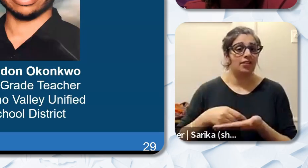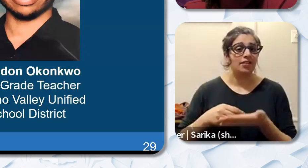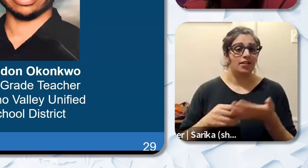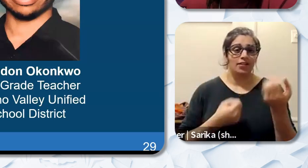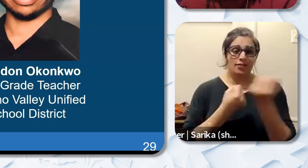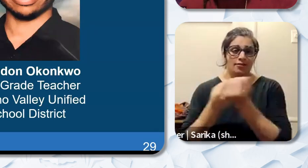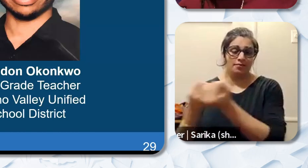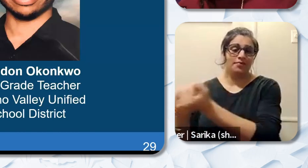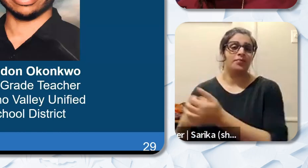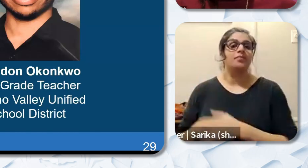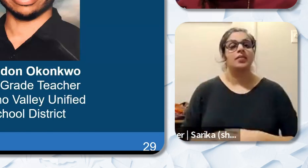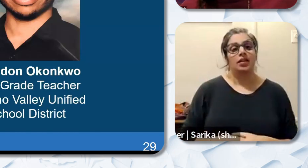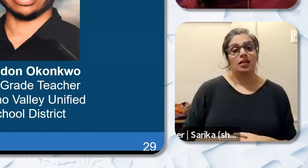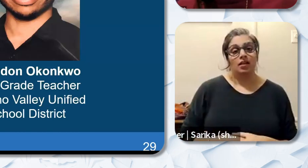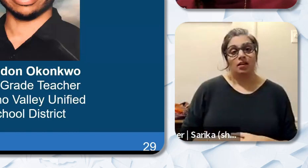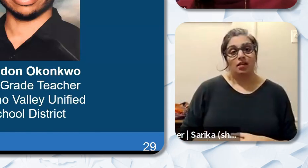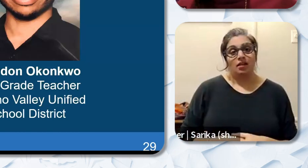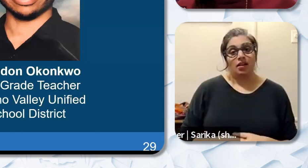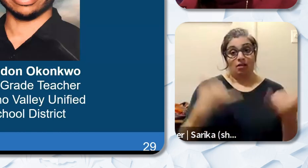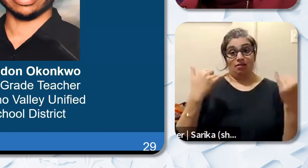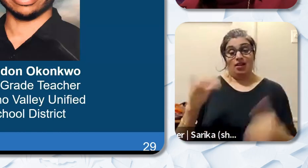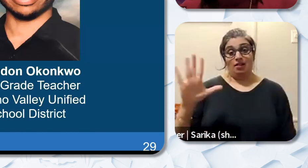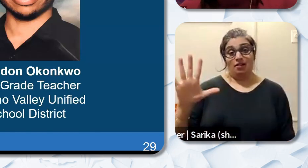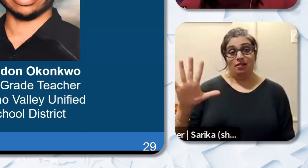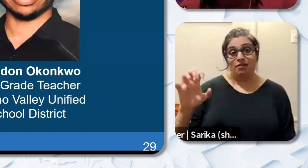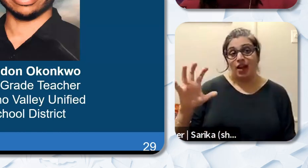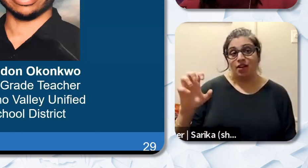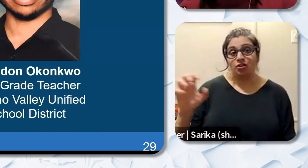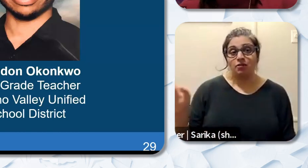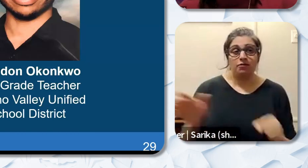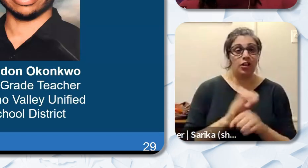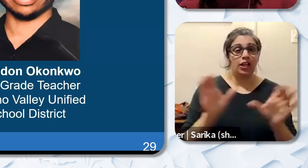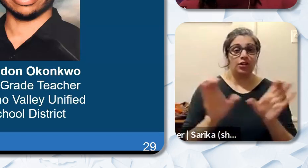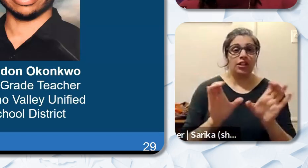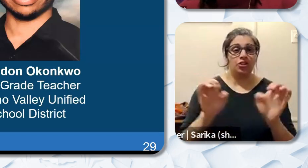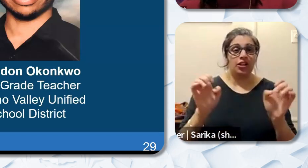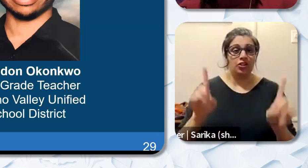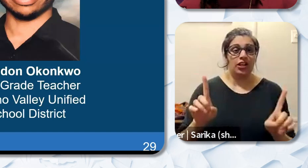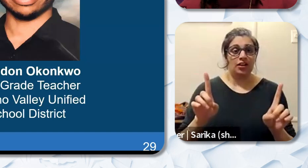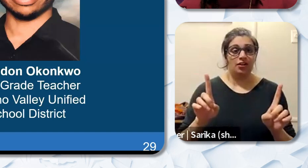500 fully credentialed educatio educators have entered the workforce under her leadership.